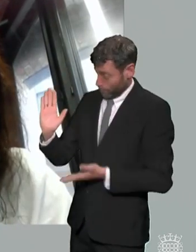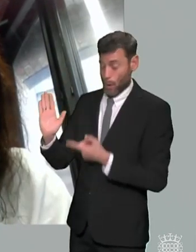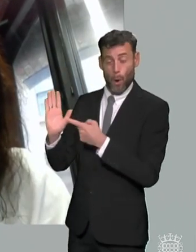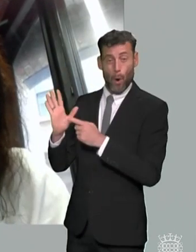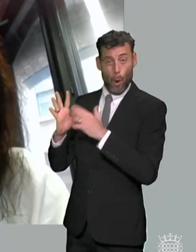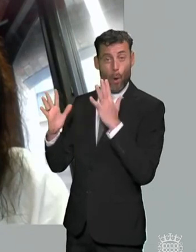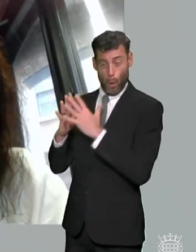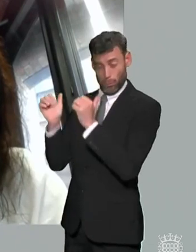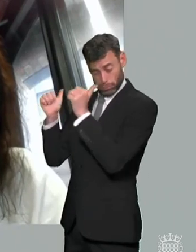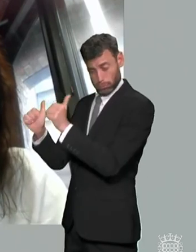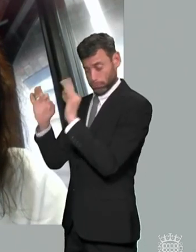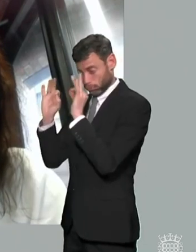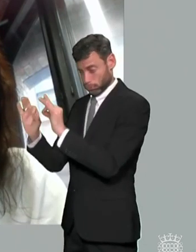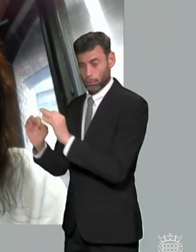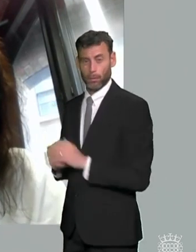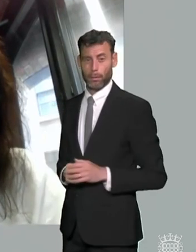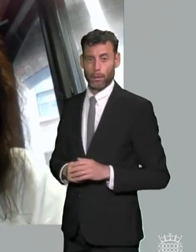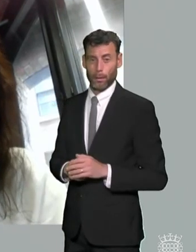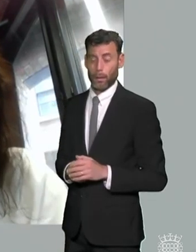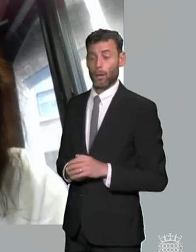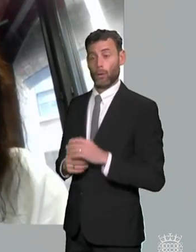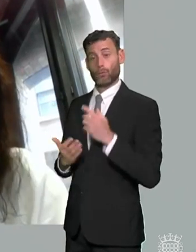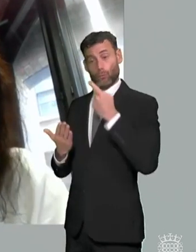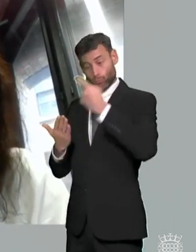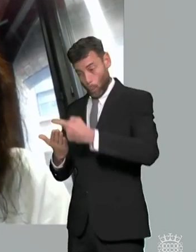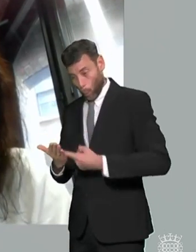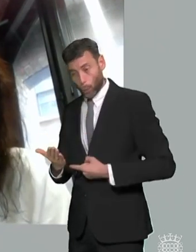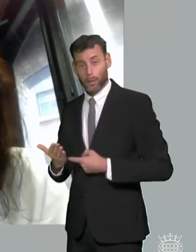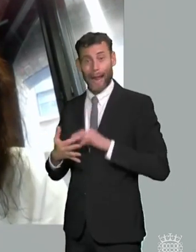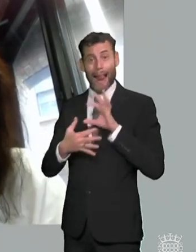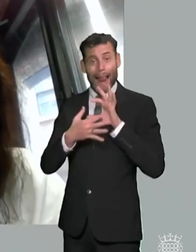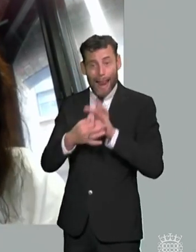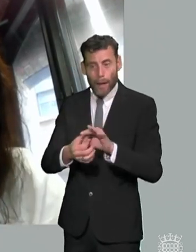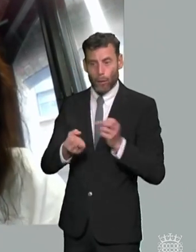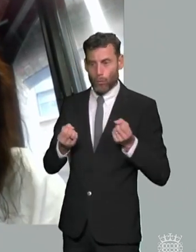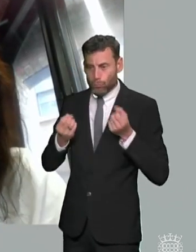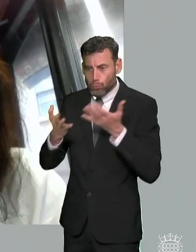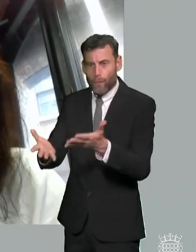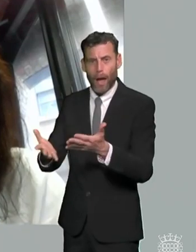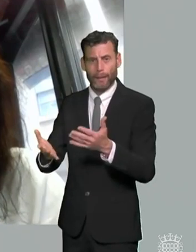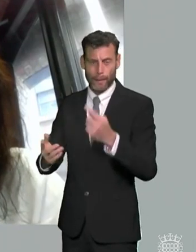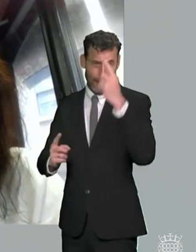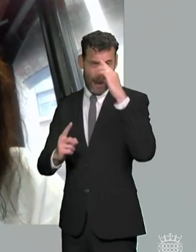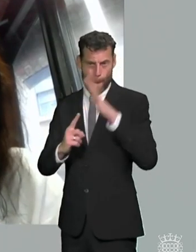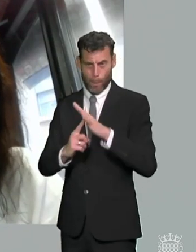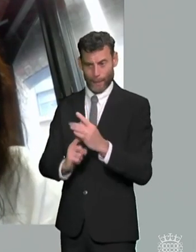the the legislation and the regulations provide for you know individualized support you know as